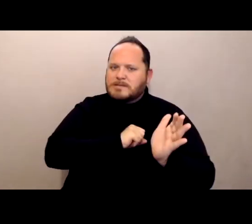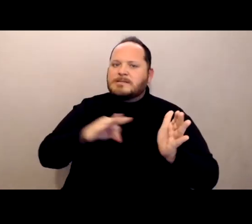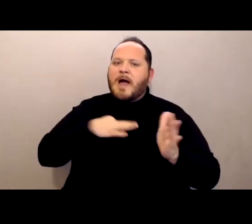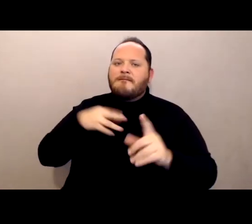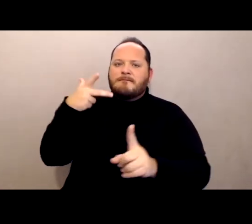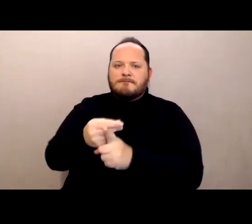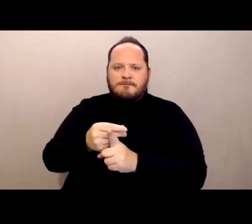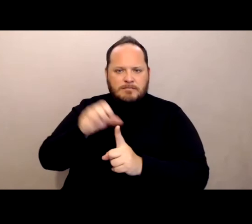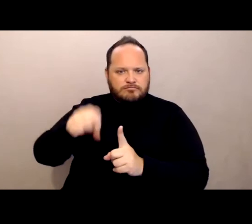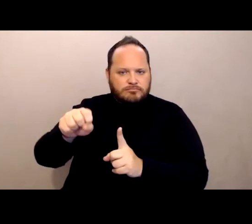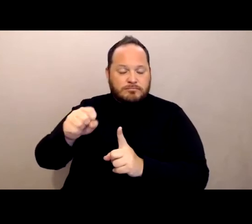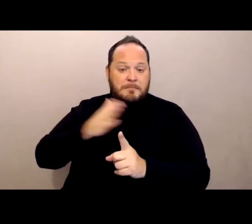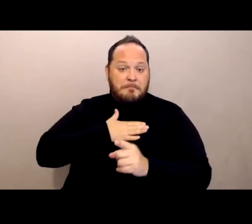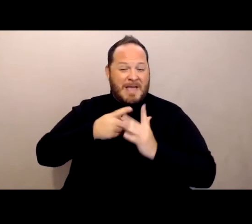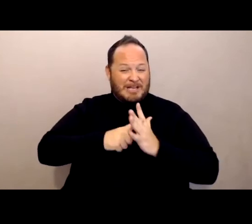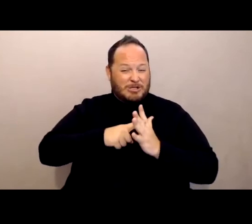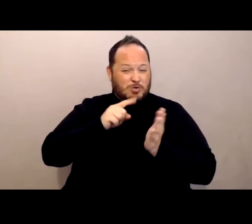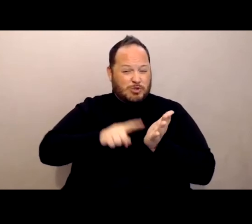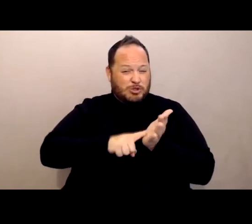My initial research on California law seemed to suggest